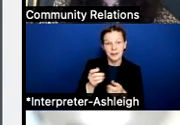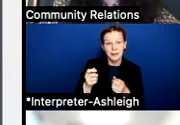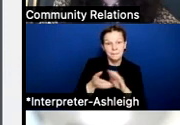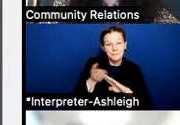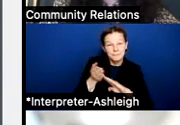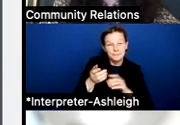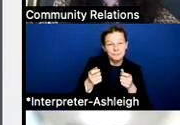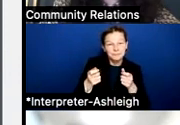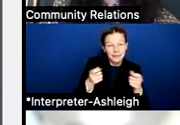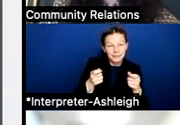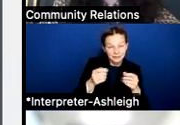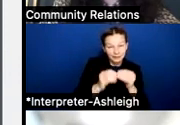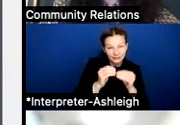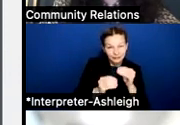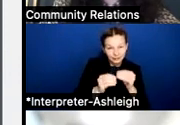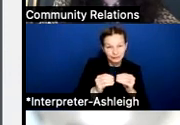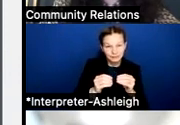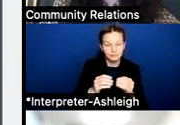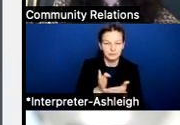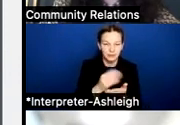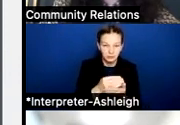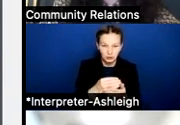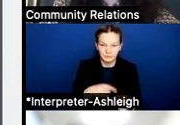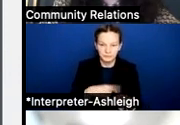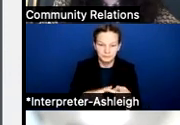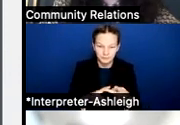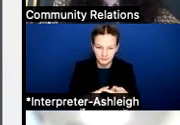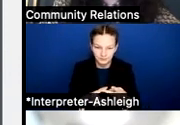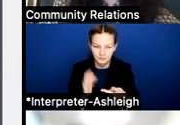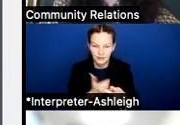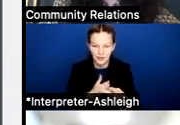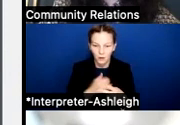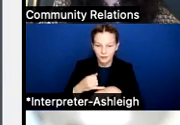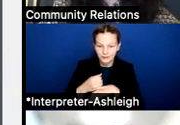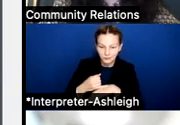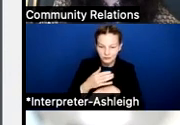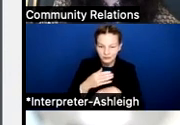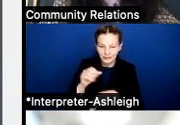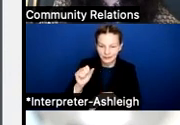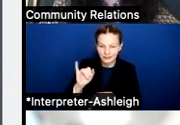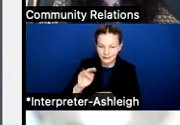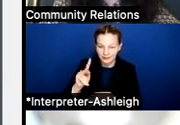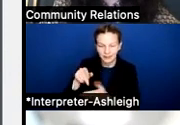for running the school district. Our interest in sinking fund, which is repays our bond debt, school nutrition, health services.